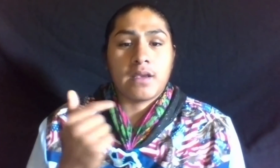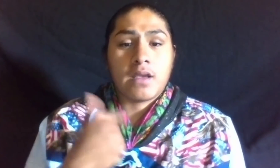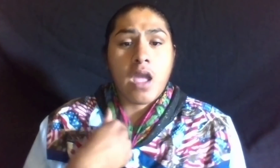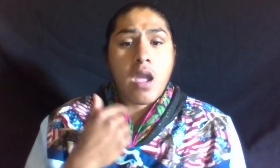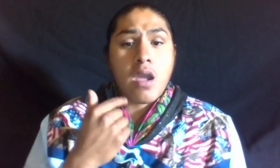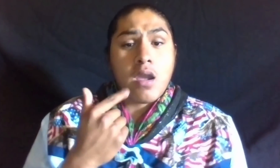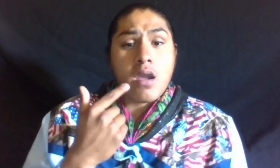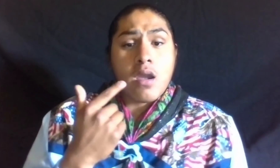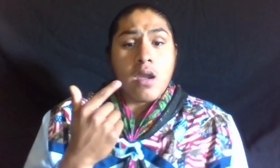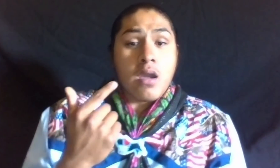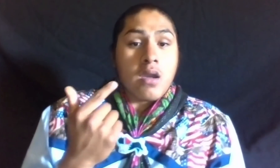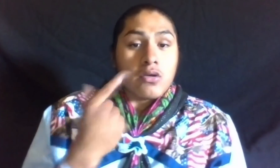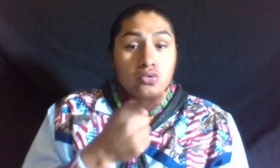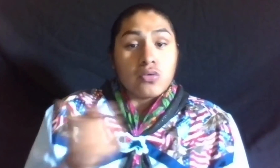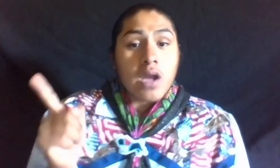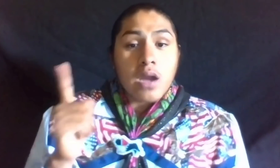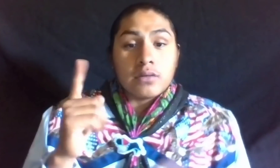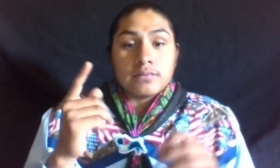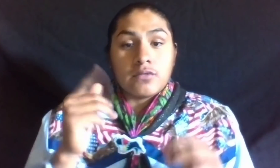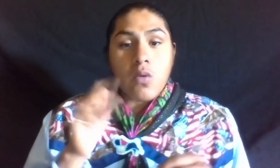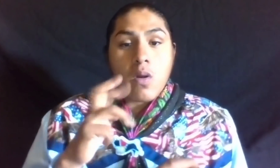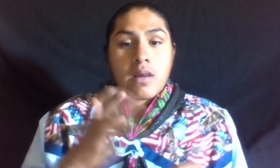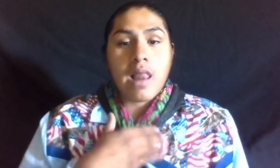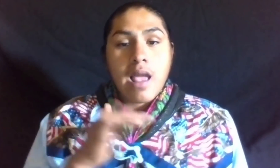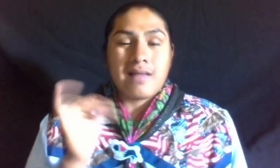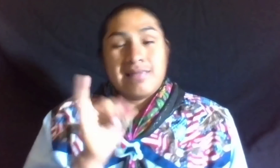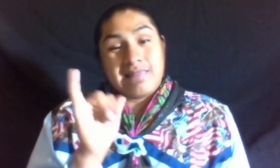YOU GUYS ARE LIKE MY SECOND FAMILY,